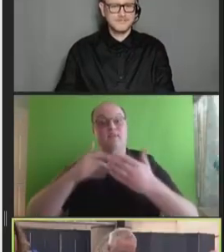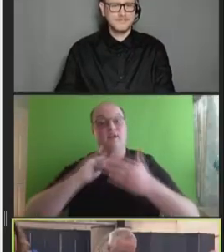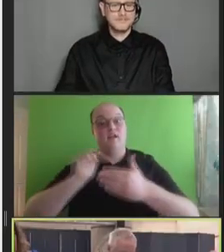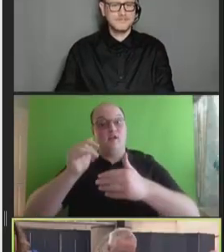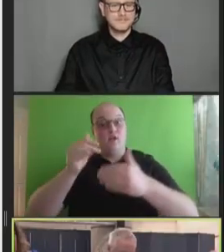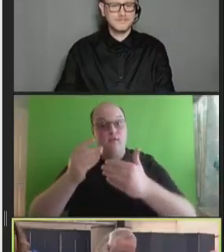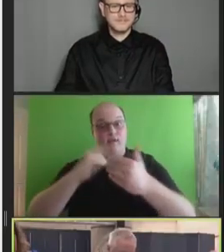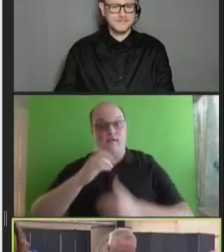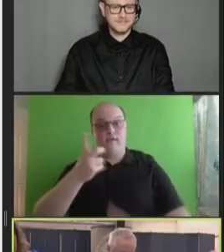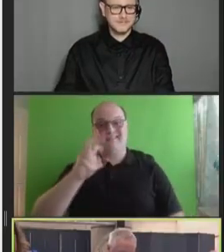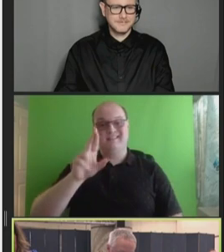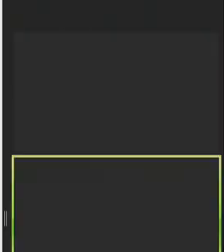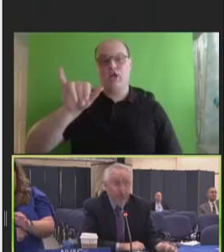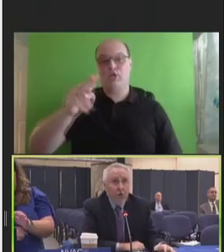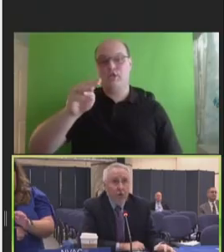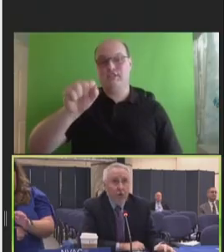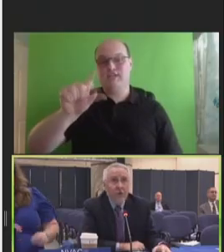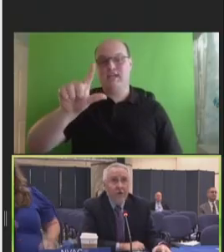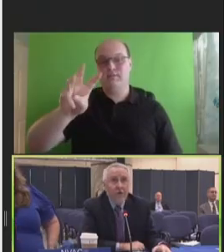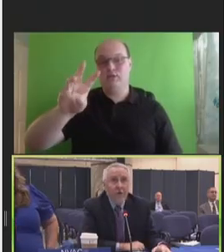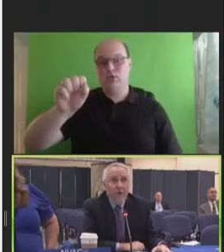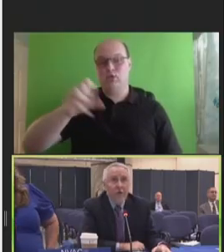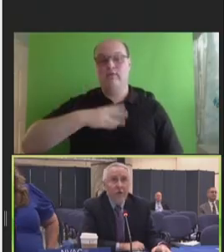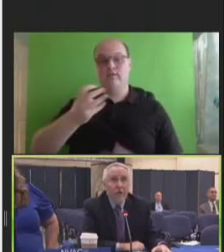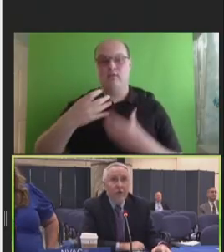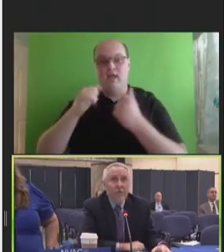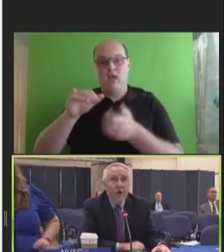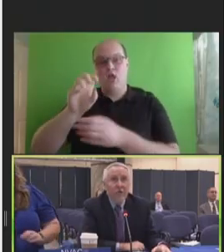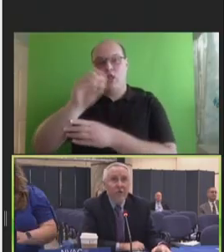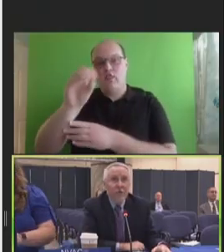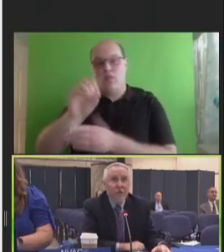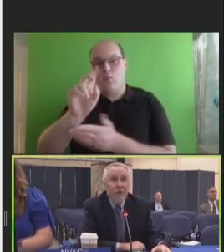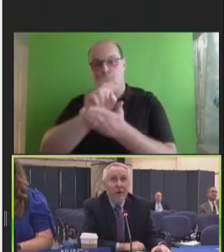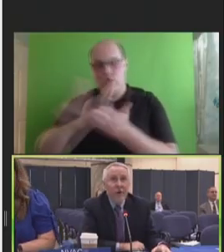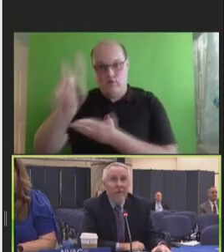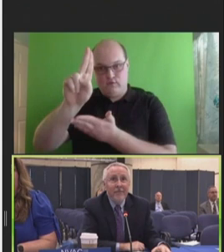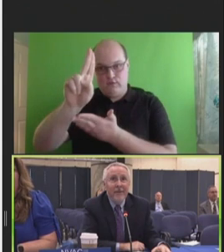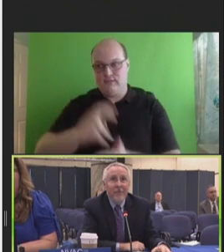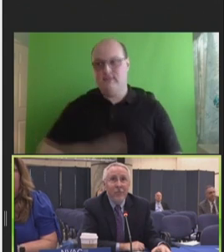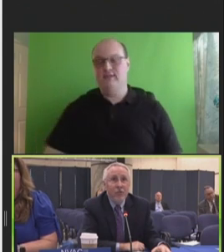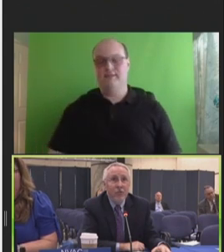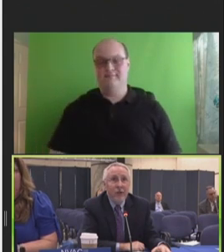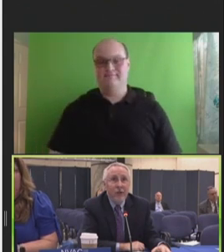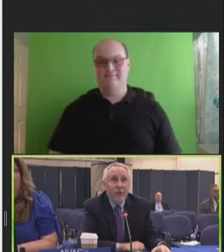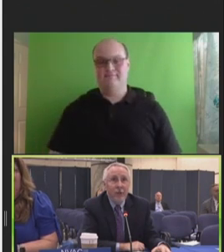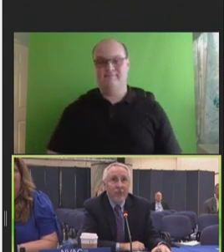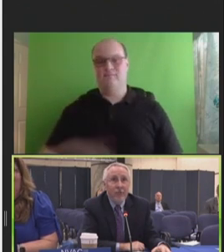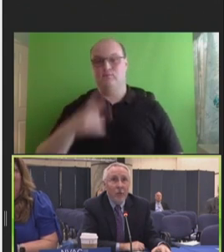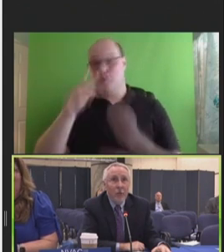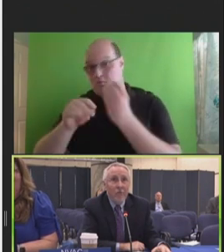Oregon Health and Science University. Dr. Lewis, see you virtually. You have the floor.